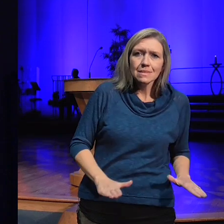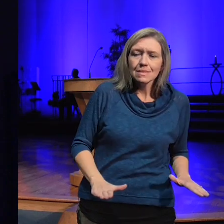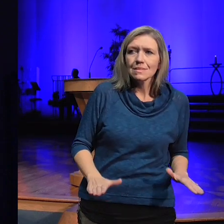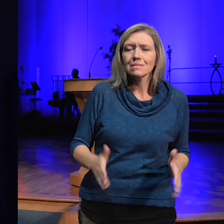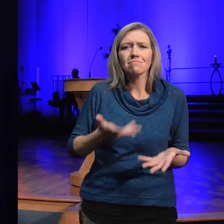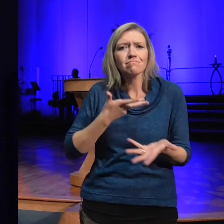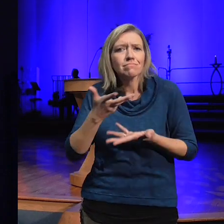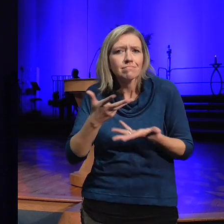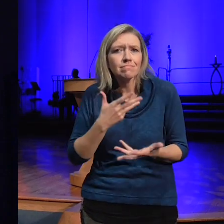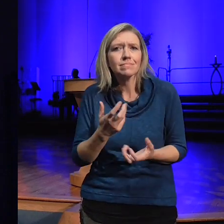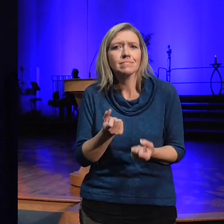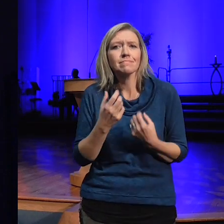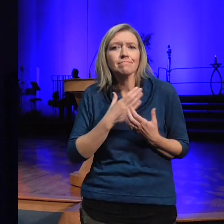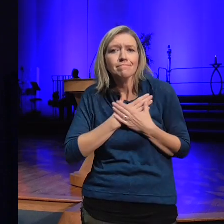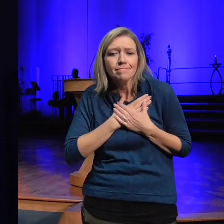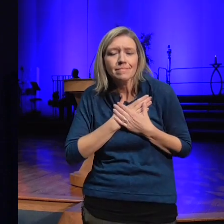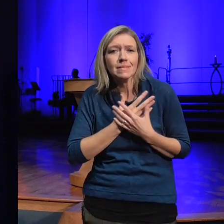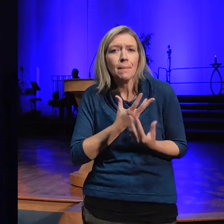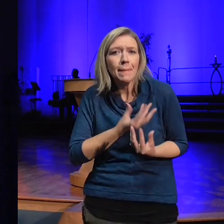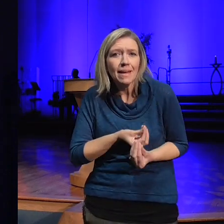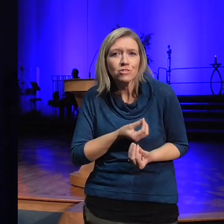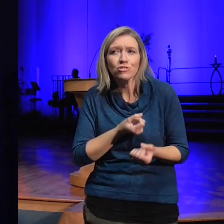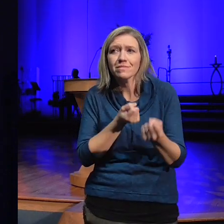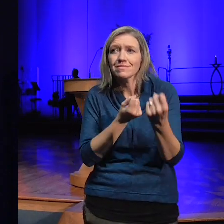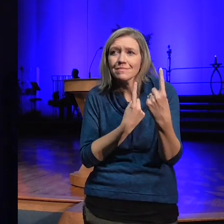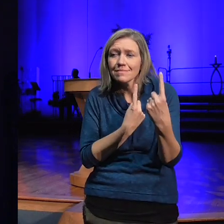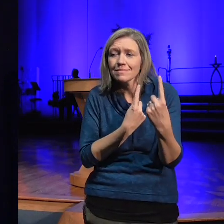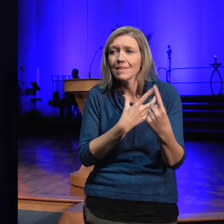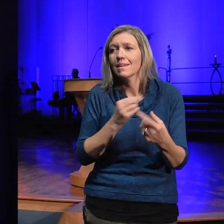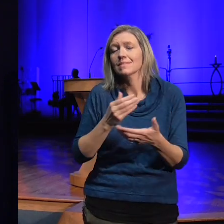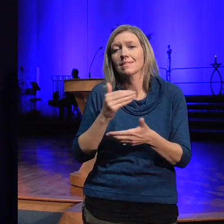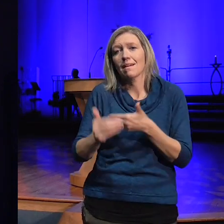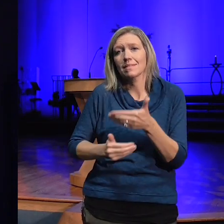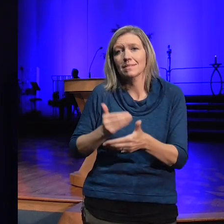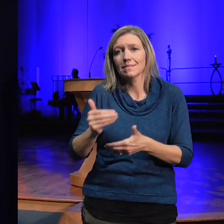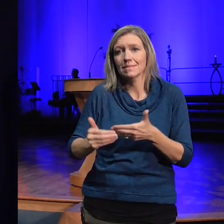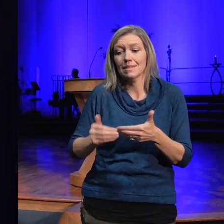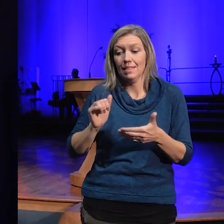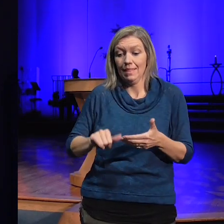knowing that that peace starts within us and then then from us we extend peace and